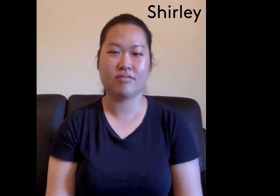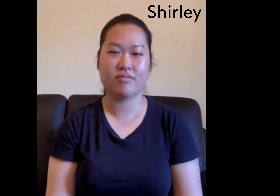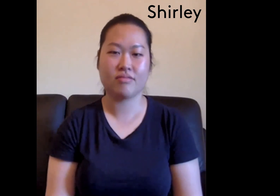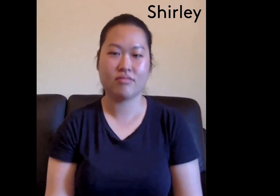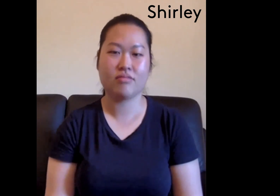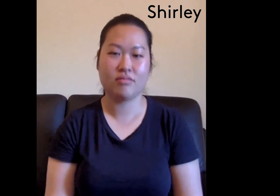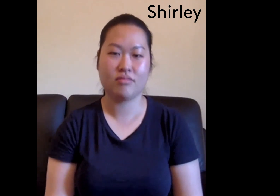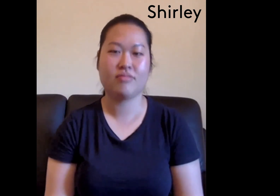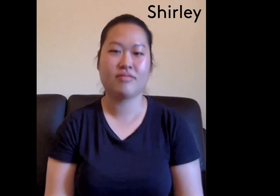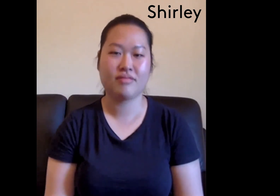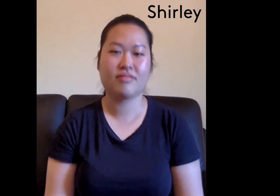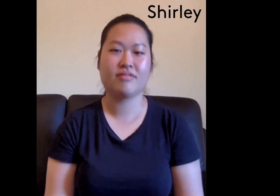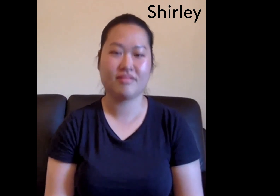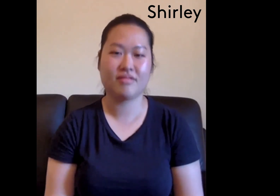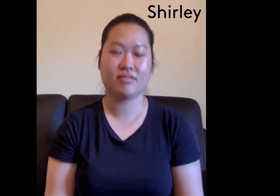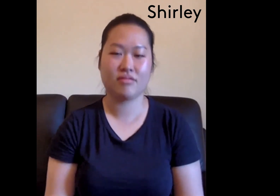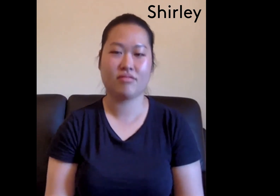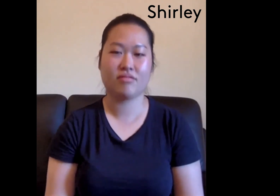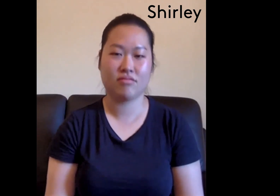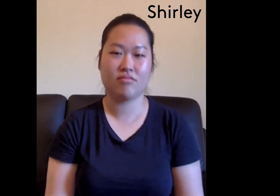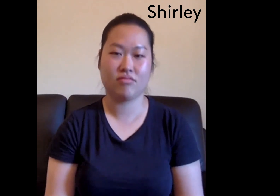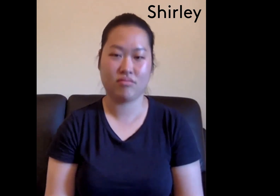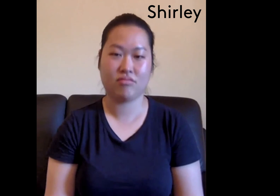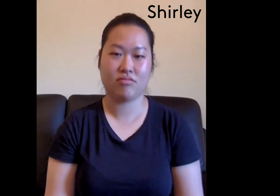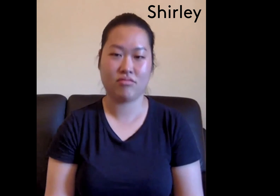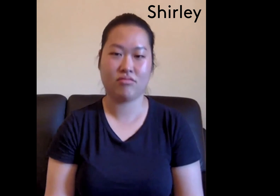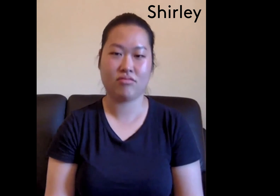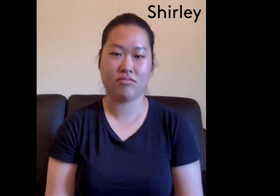Instead of just really understanding of who I am and what i'm about